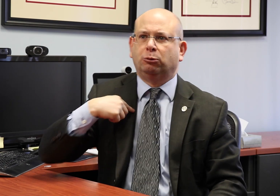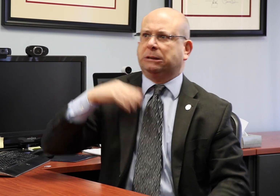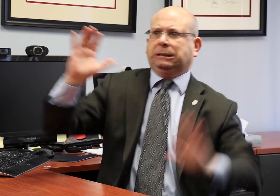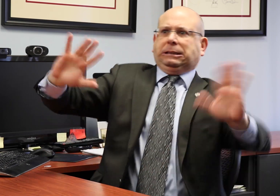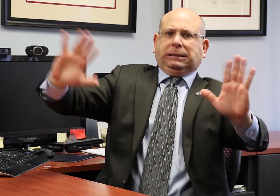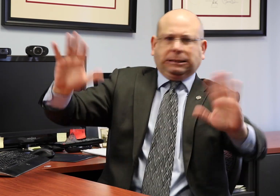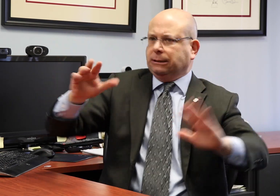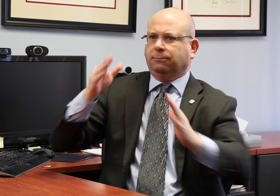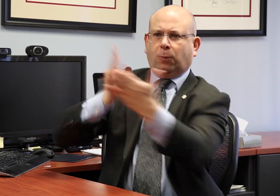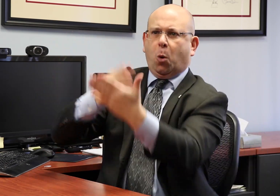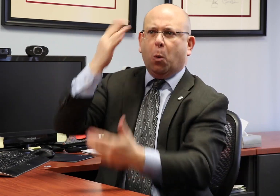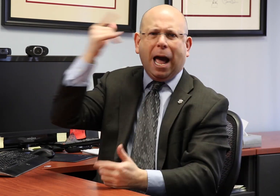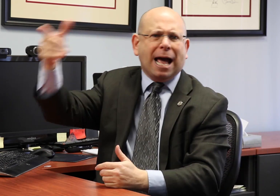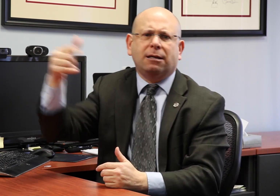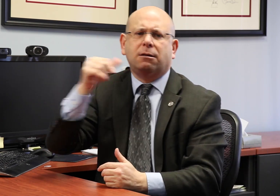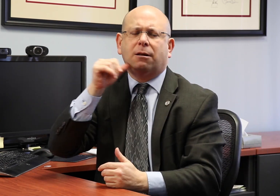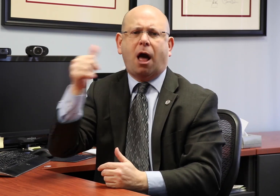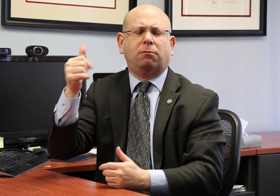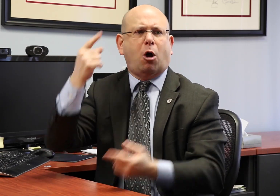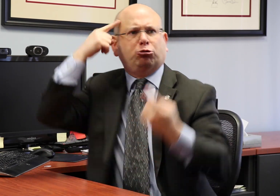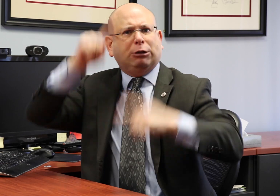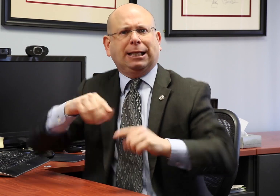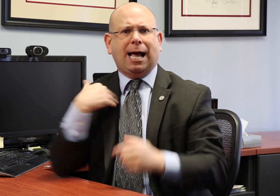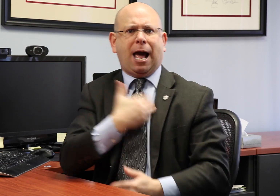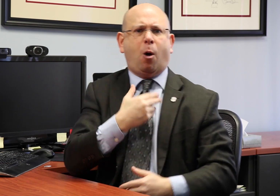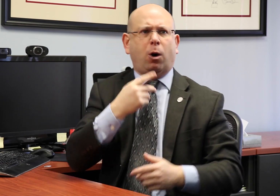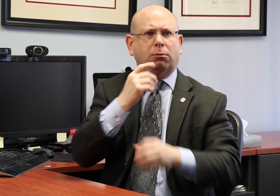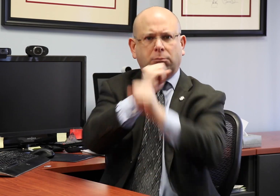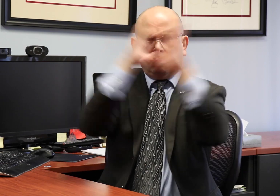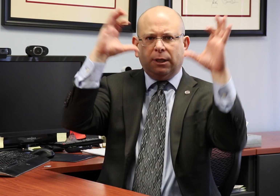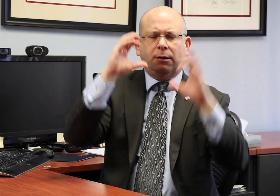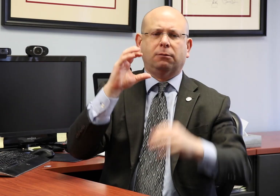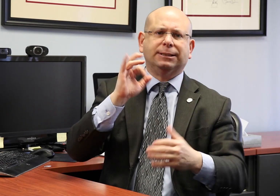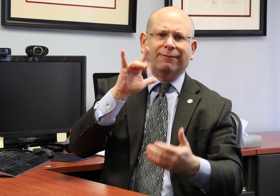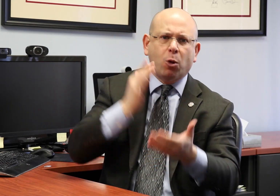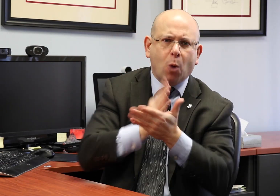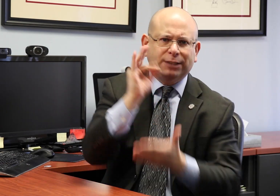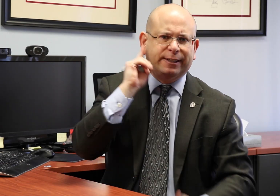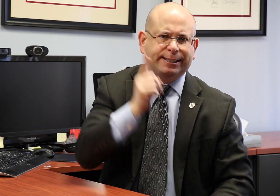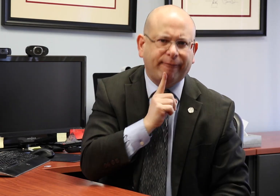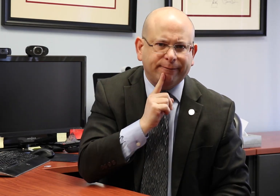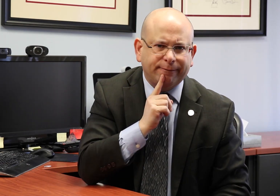The NAD can communicate whether or not we agree with the appointment based on the nominee's position on the civil rights of deaf and hard of hearing people.